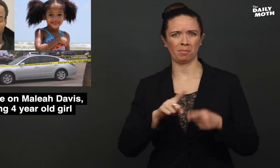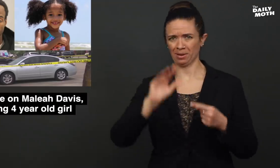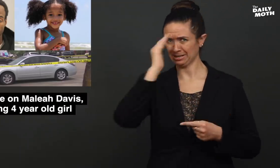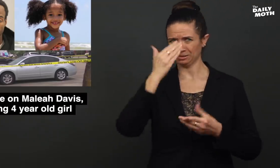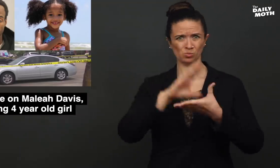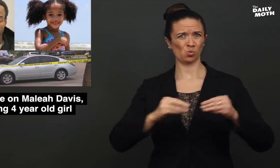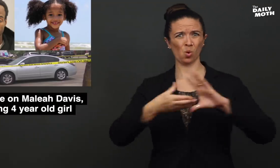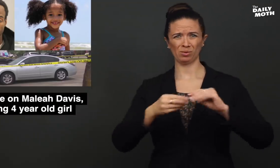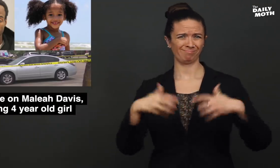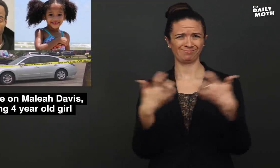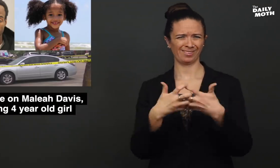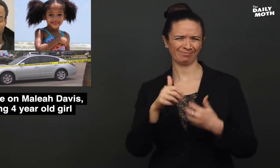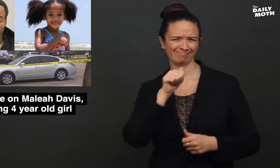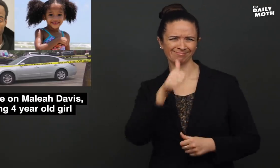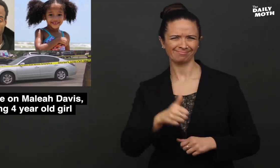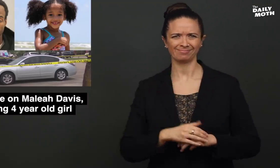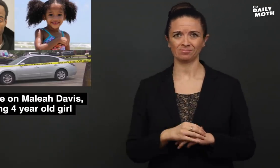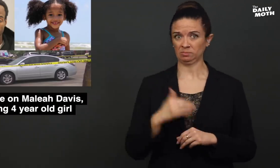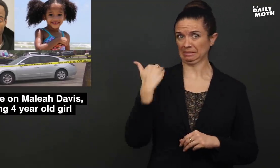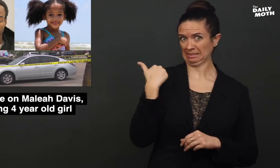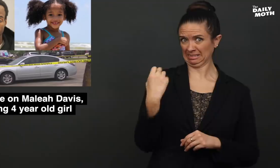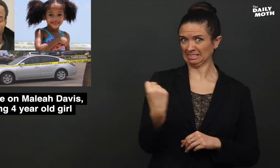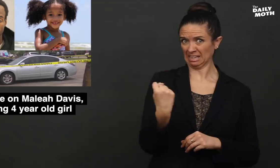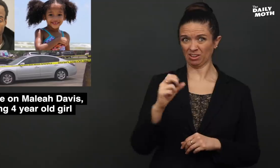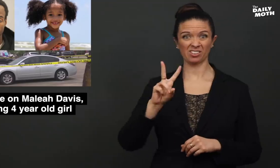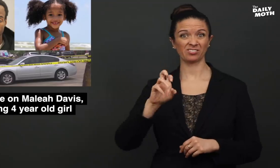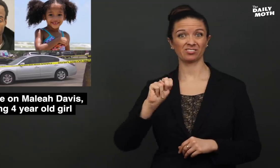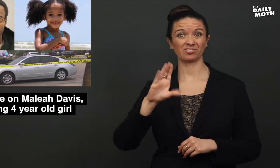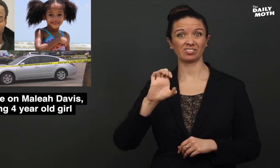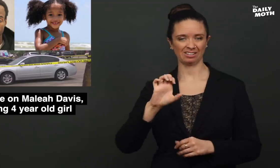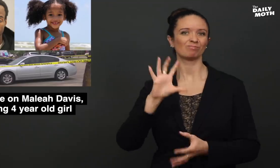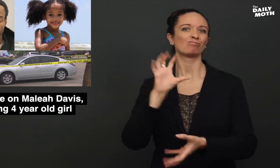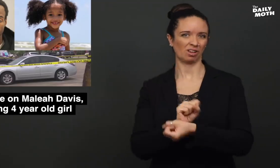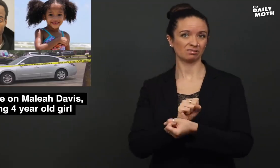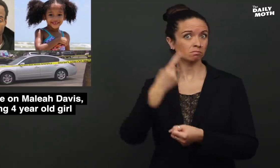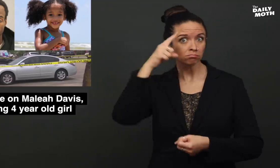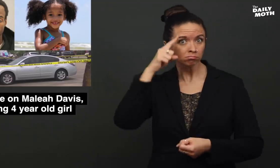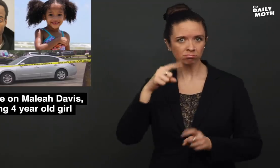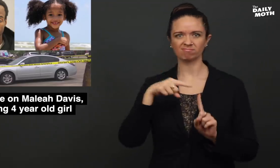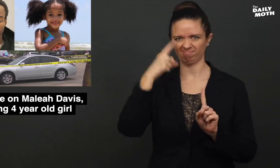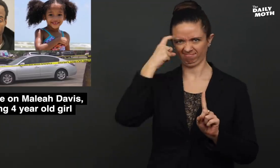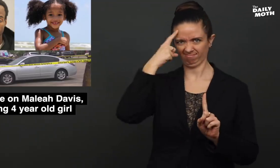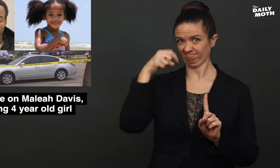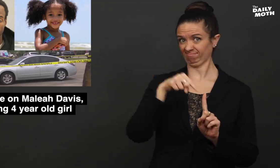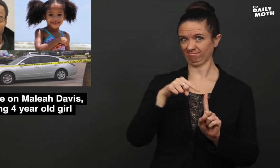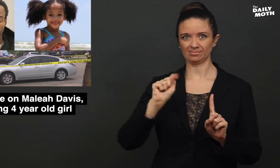but it seems the story did not match up. Last Saturday, Vence was arrested for suspicion